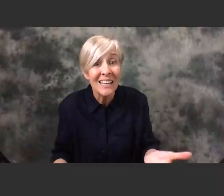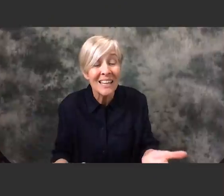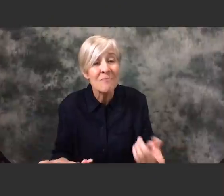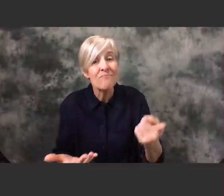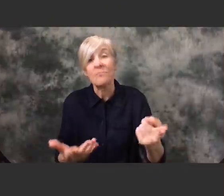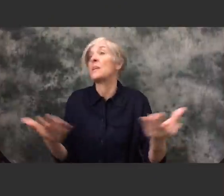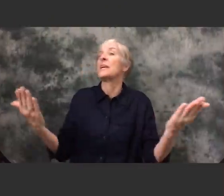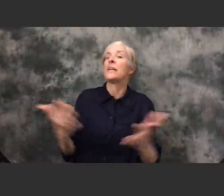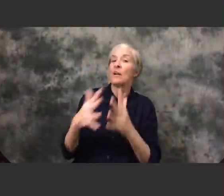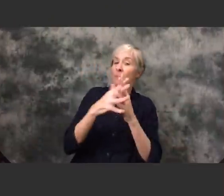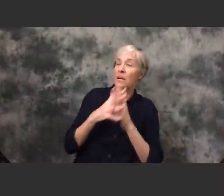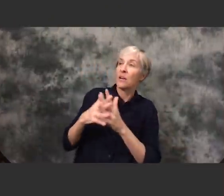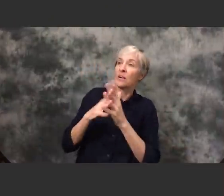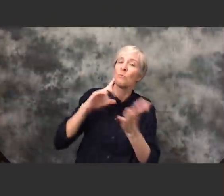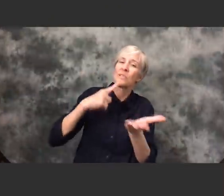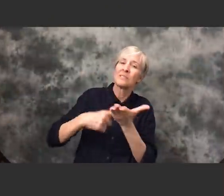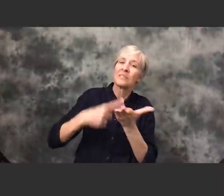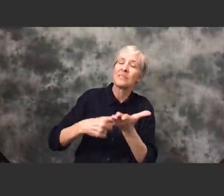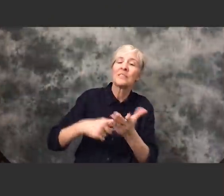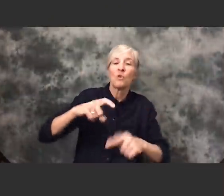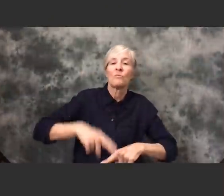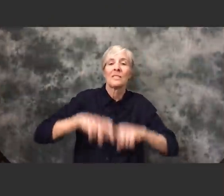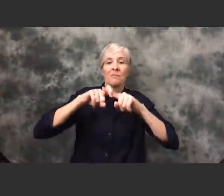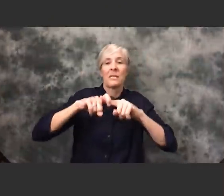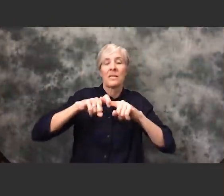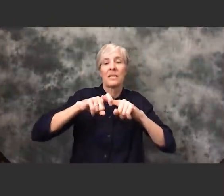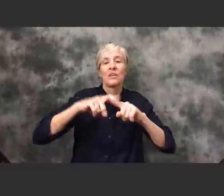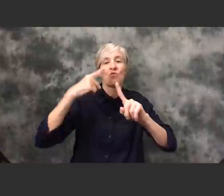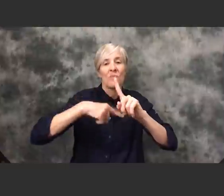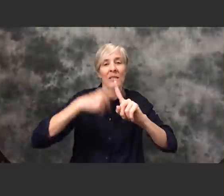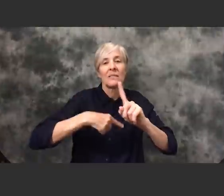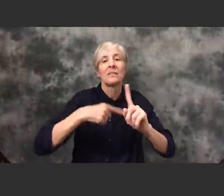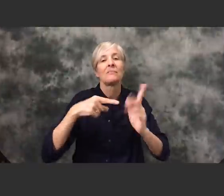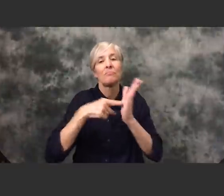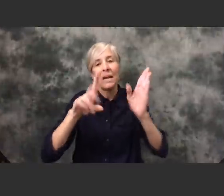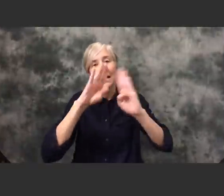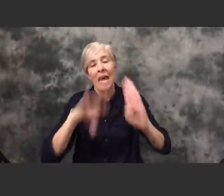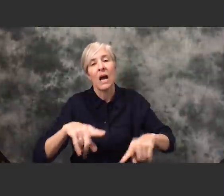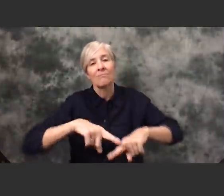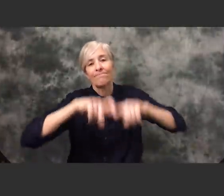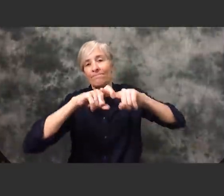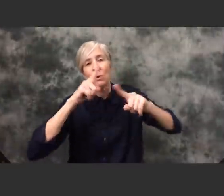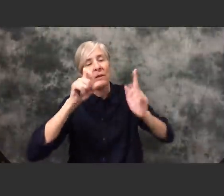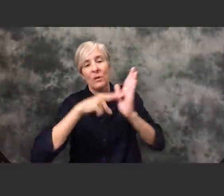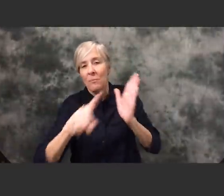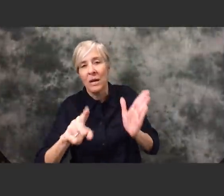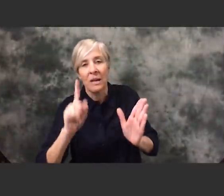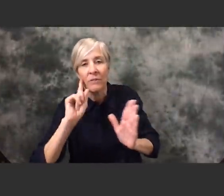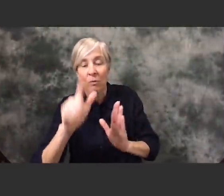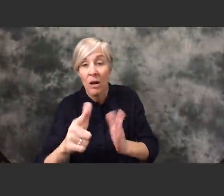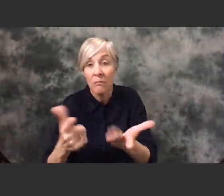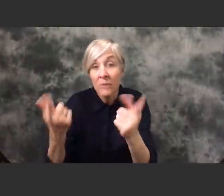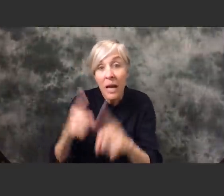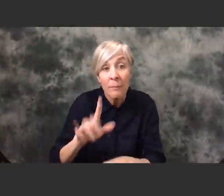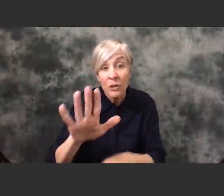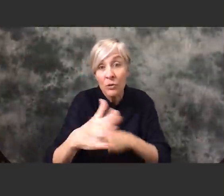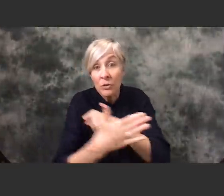In America they're having talks on suspending rents and mortgages for a specific amount of time is that something that's going on in Sydney as well?